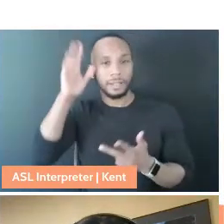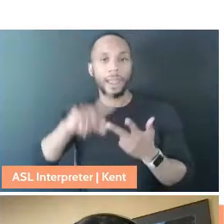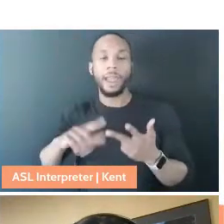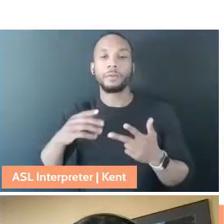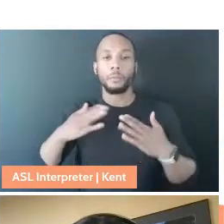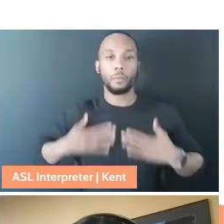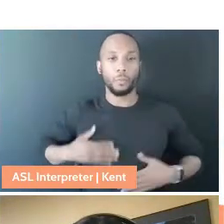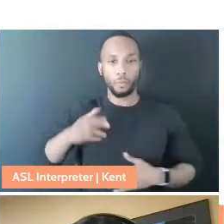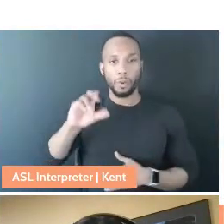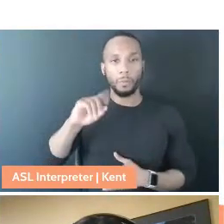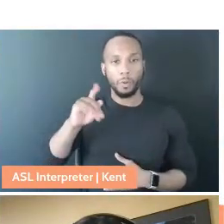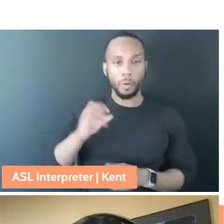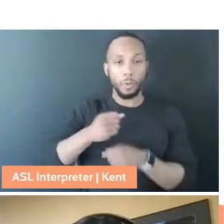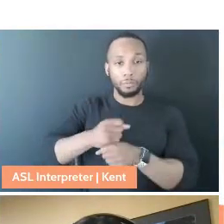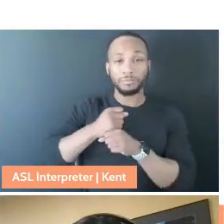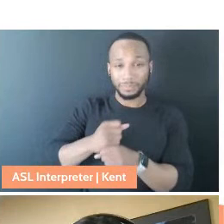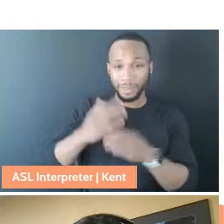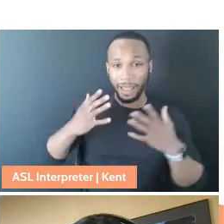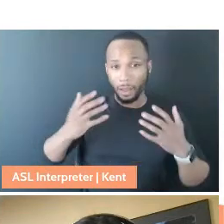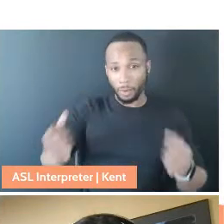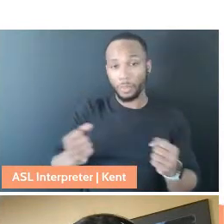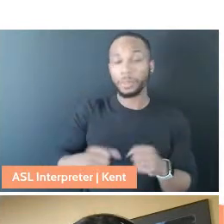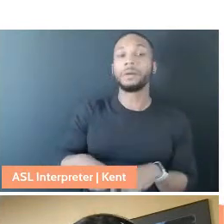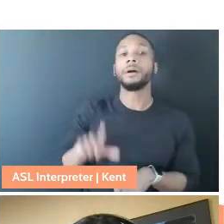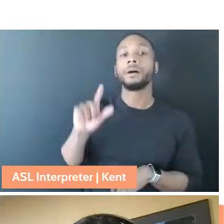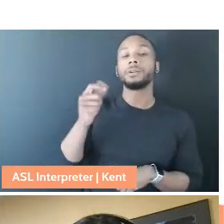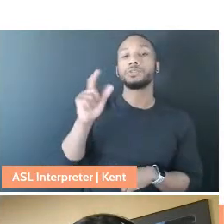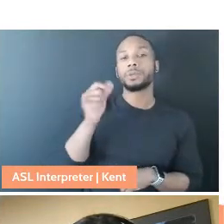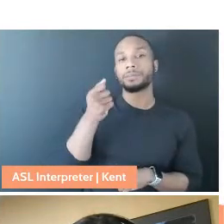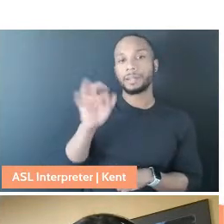Her 2019 book, We Live for the We: The Political Power of Black Motherhood,